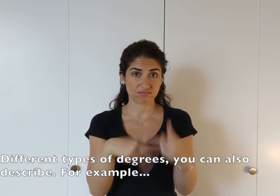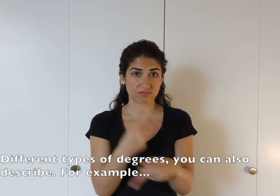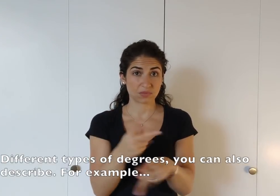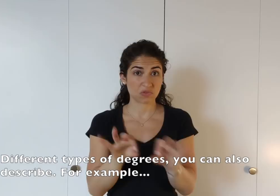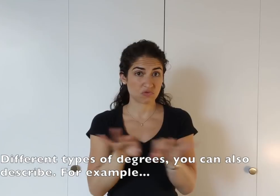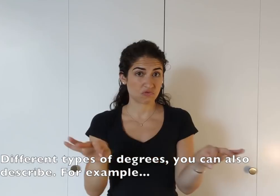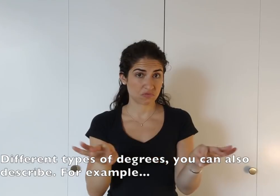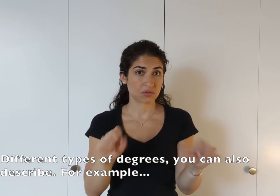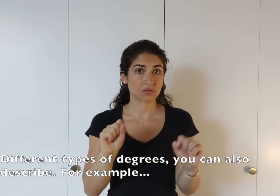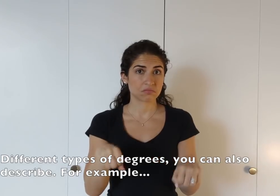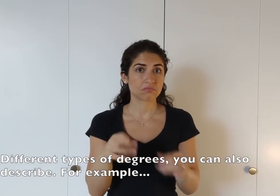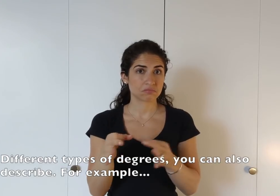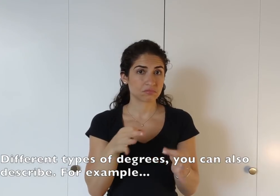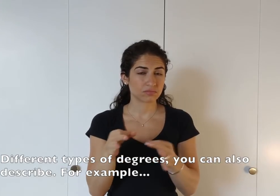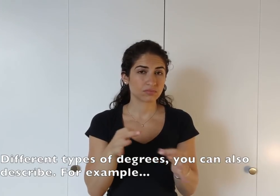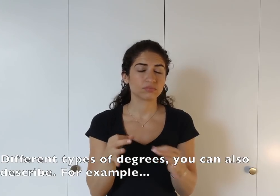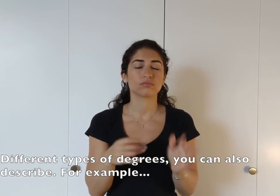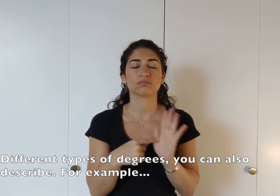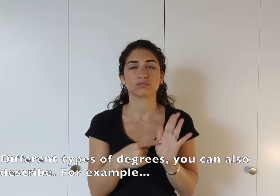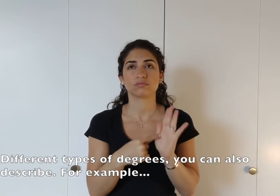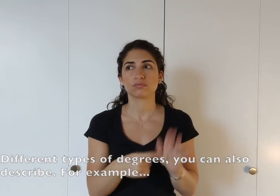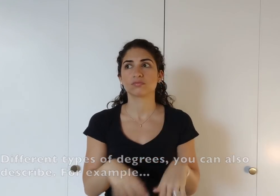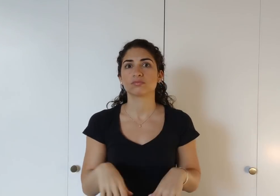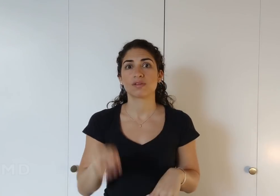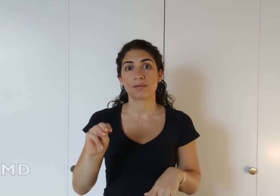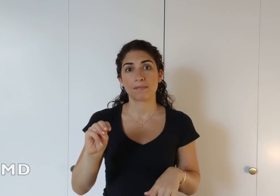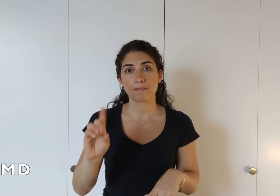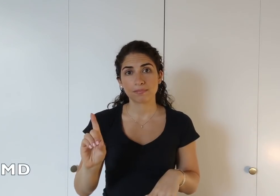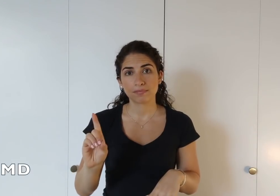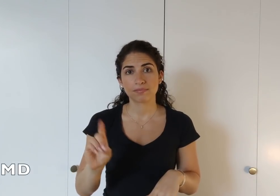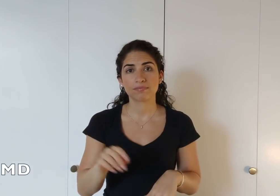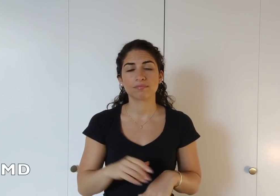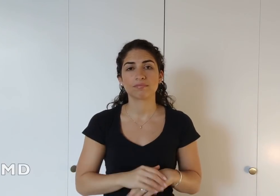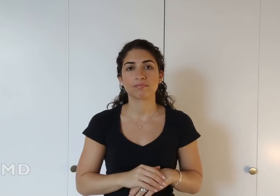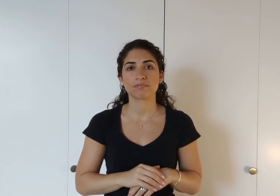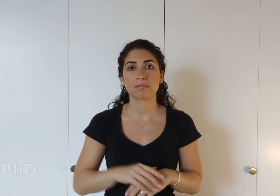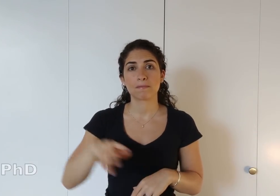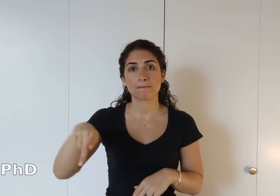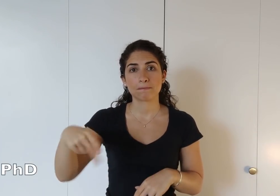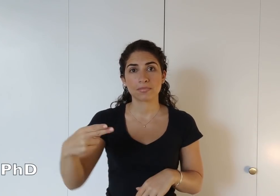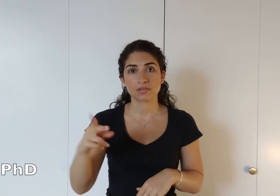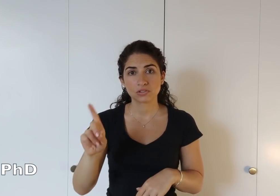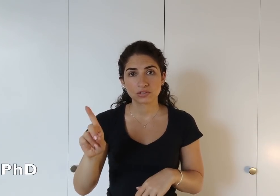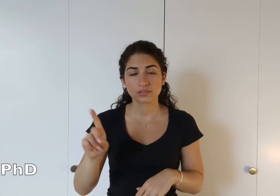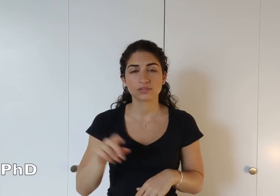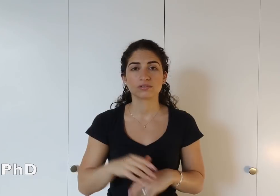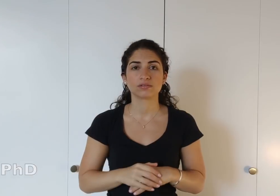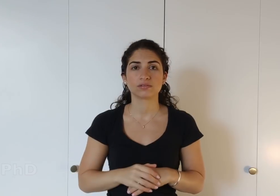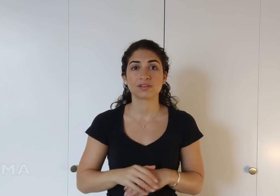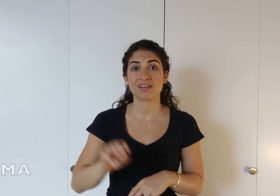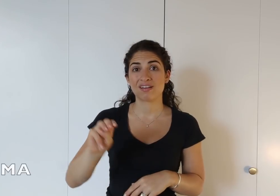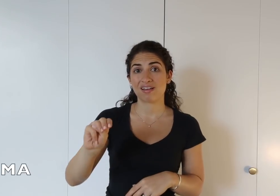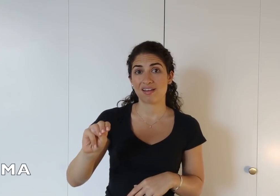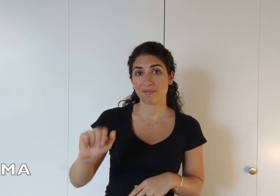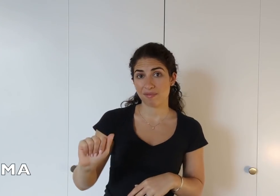different types of degrees, we can describe as well. For example: MD, PhD, and